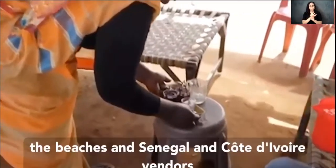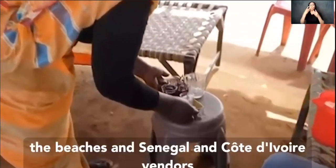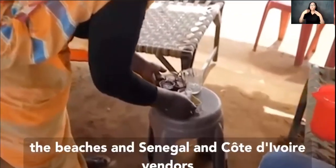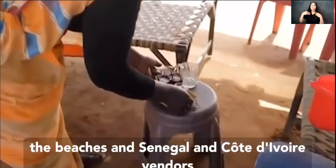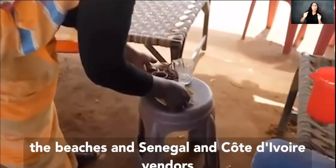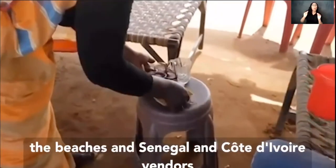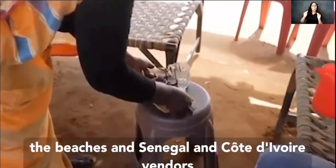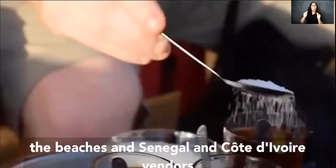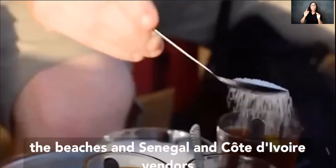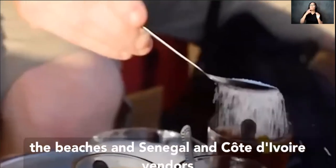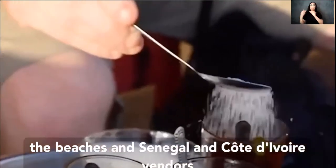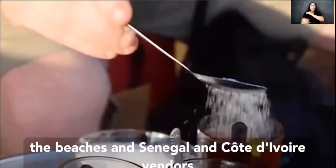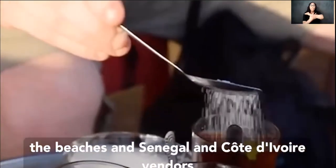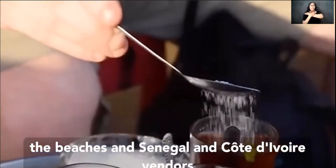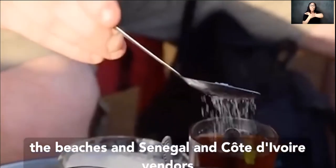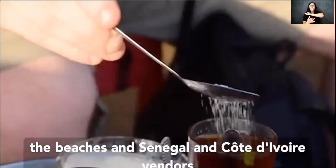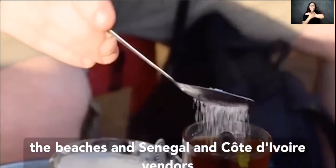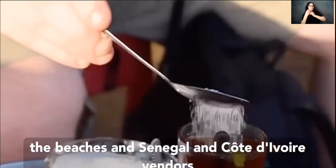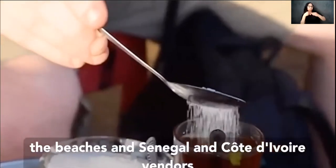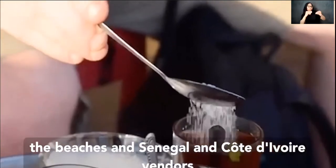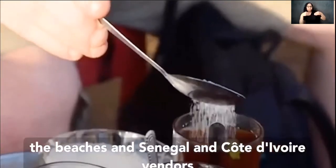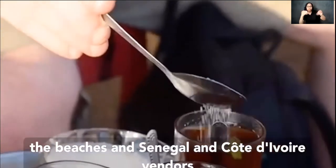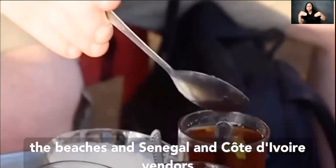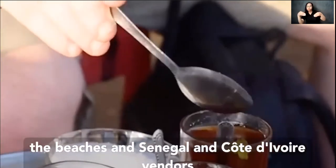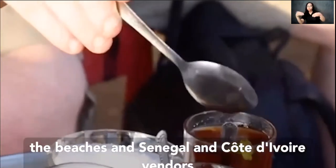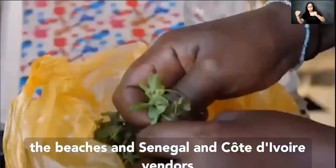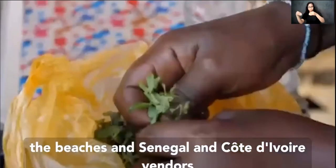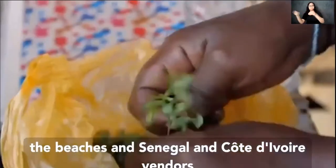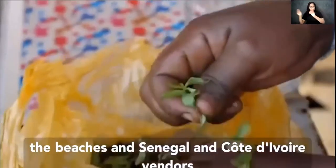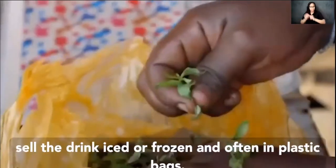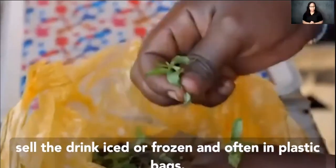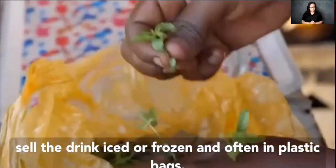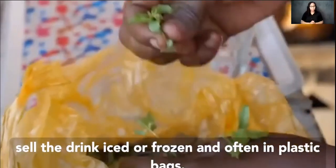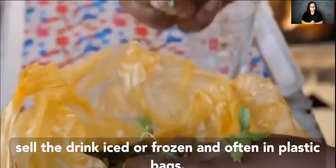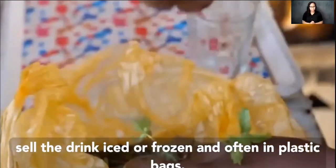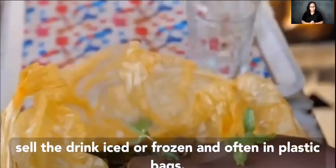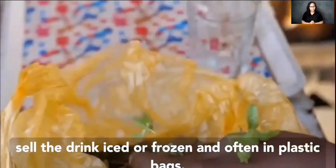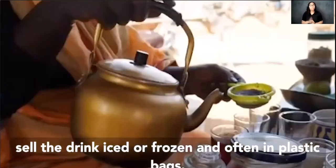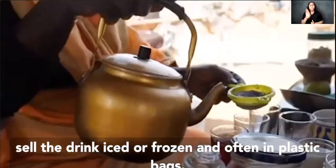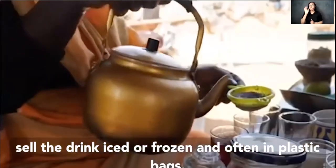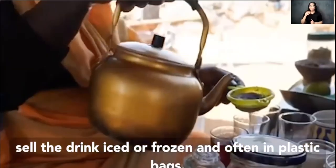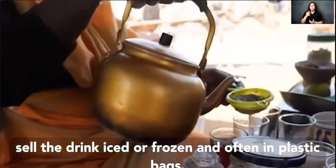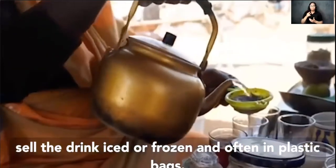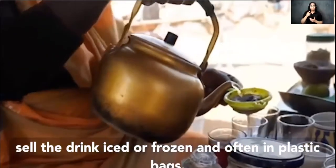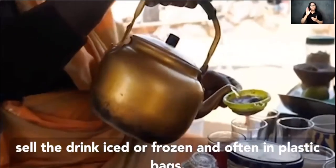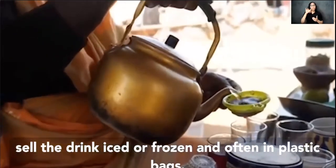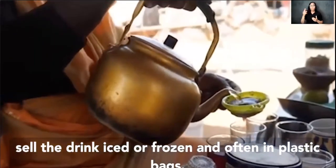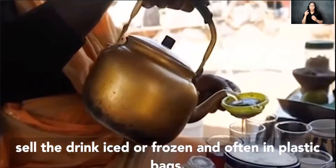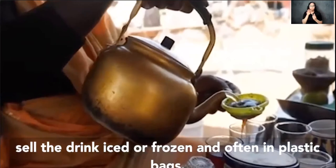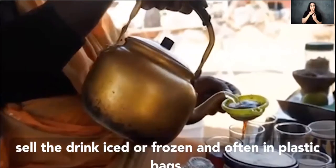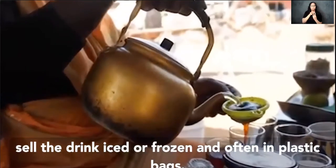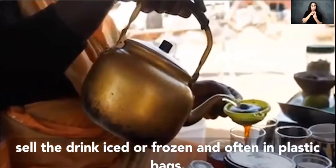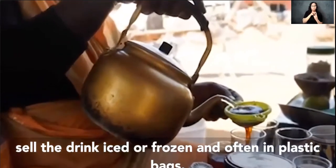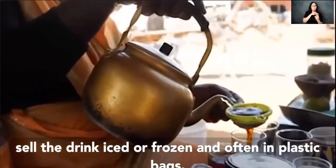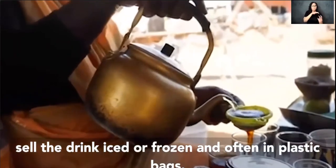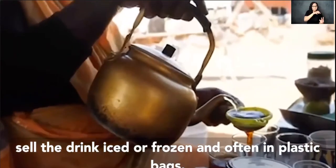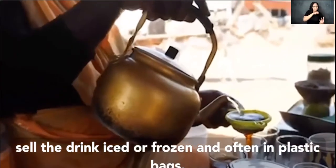beaches in senegal and court devore vendors sell the drink iced or frozen and often in plastic bags